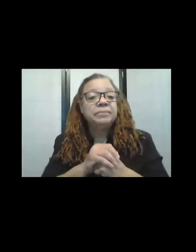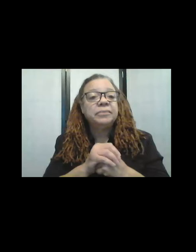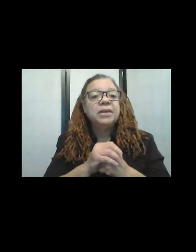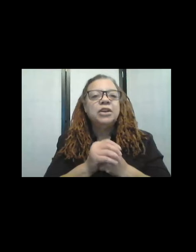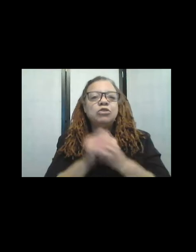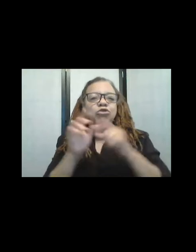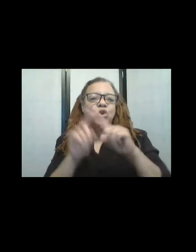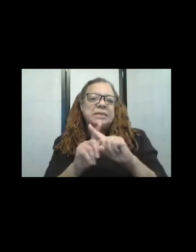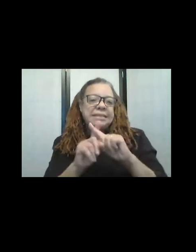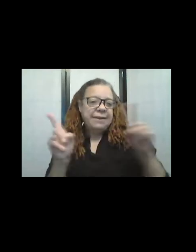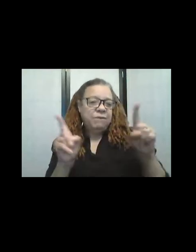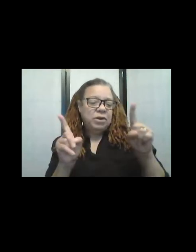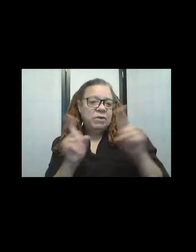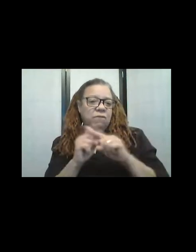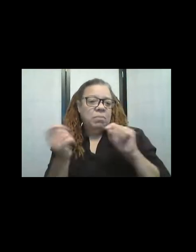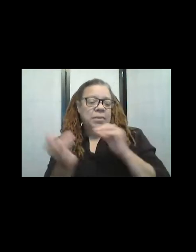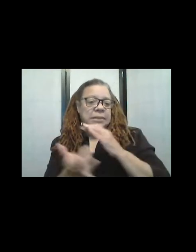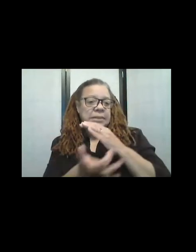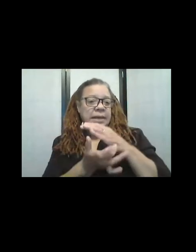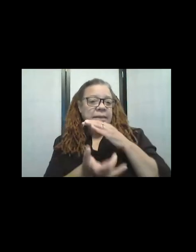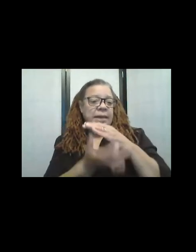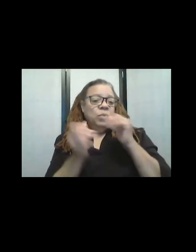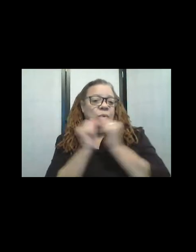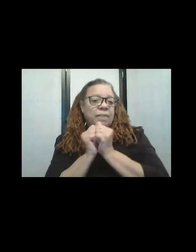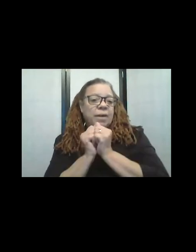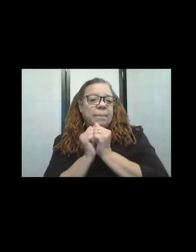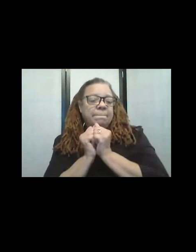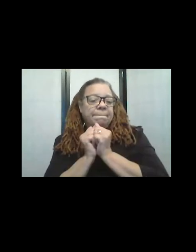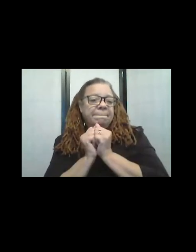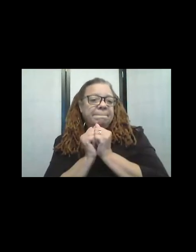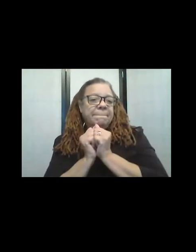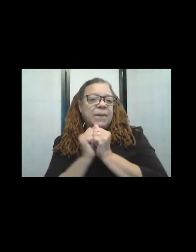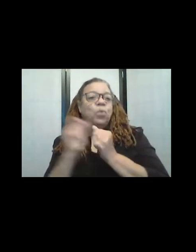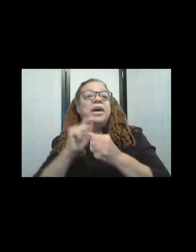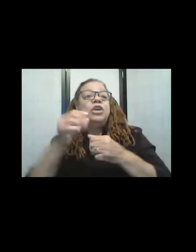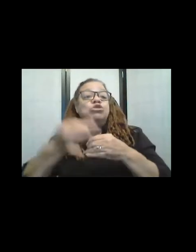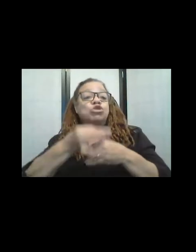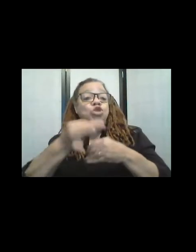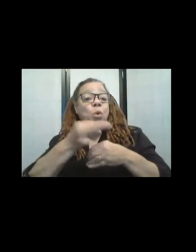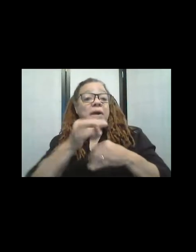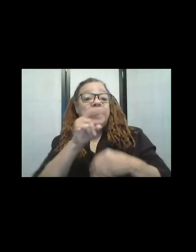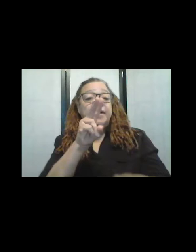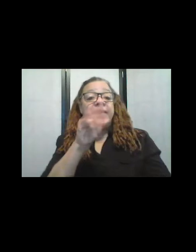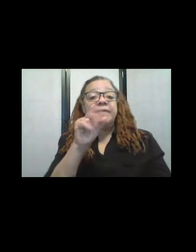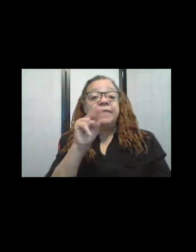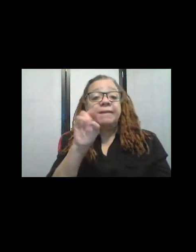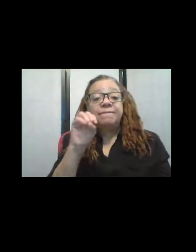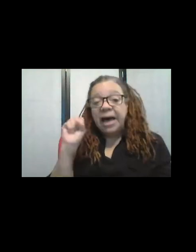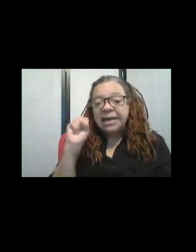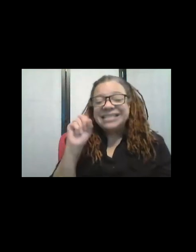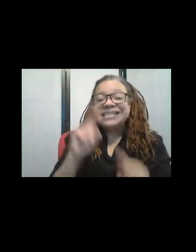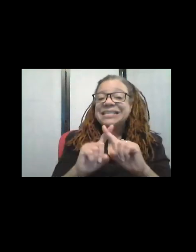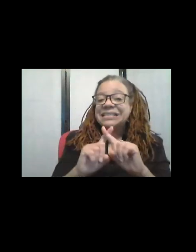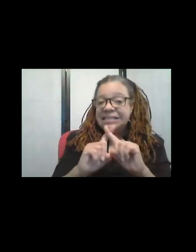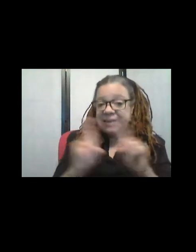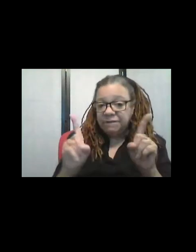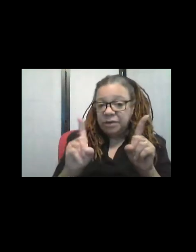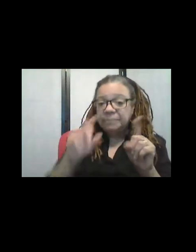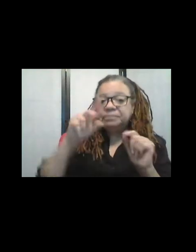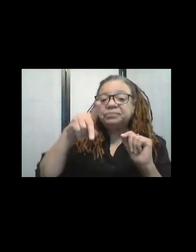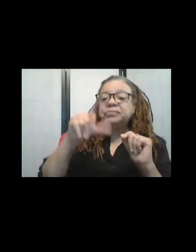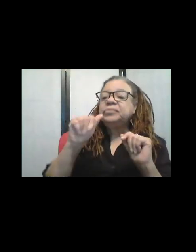the technique with this, um, where you were sewing the vines, right, the plastic melts away, this